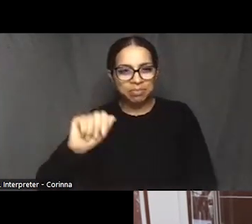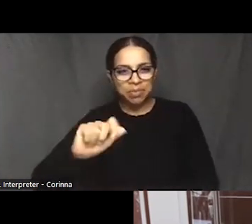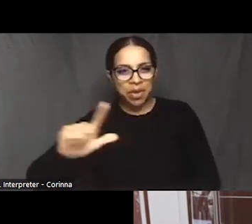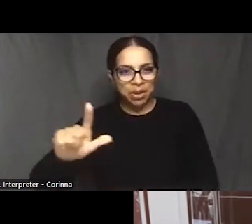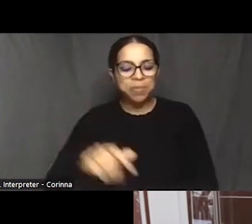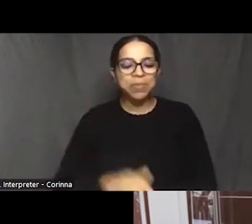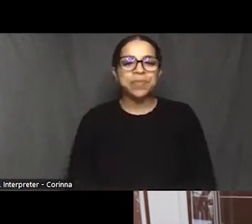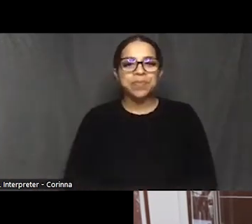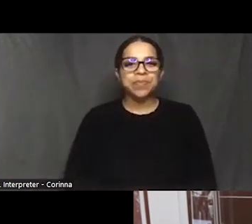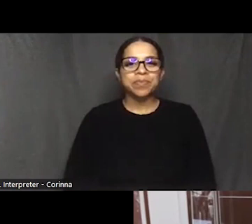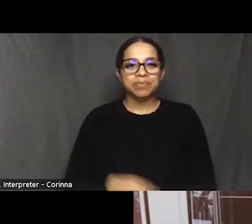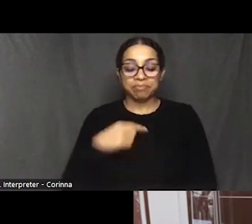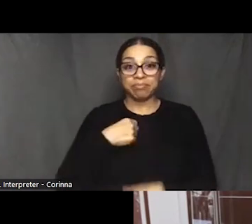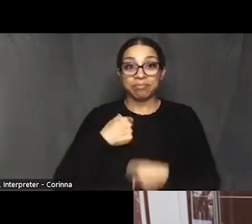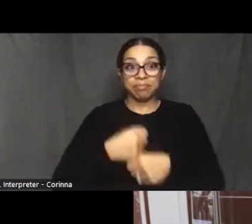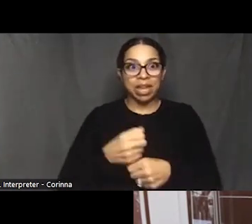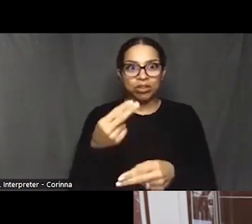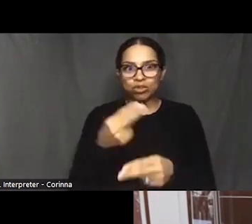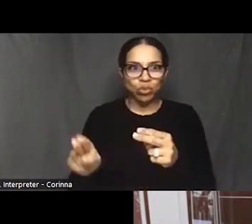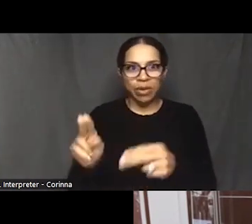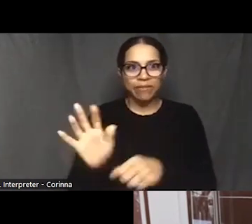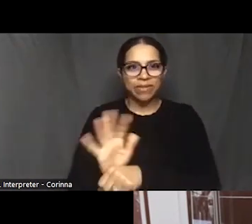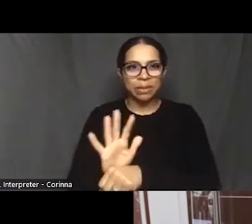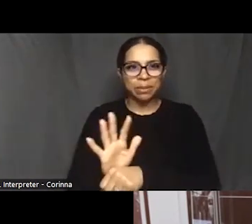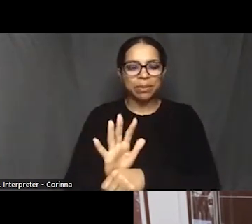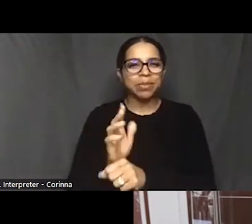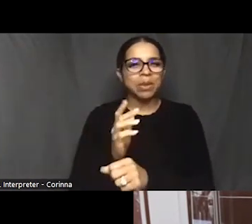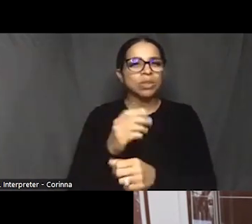that was produced by the Environmental Justice Journalism